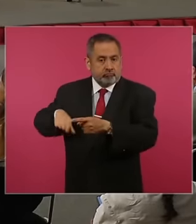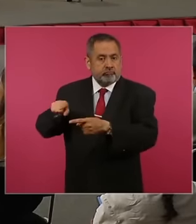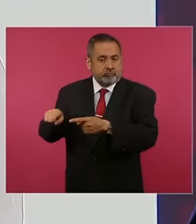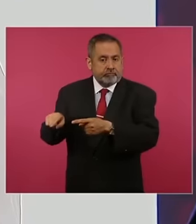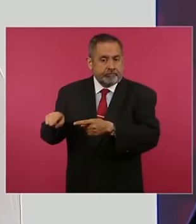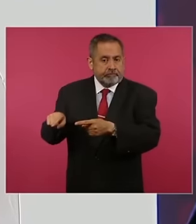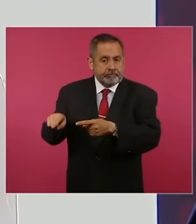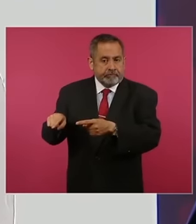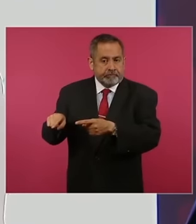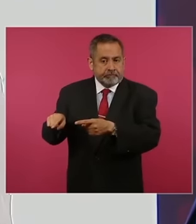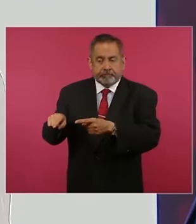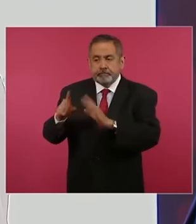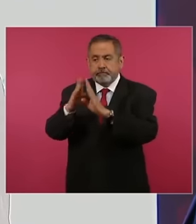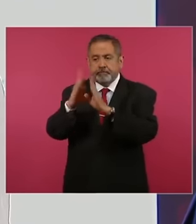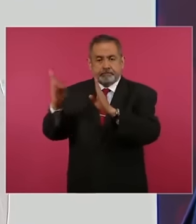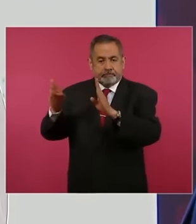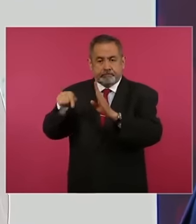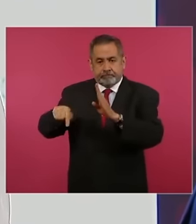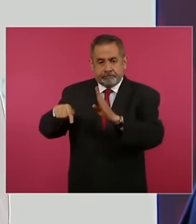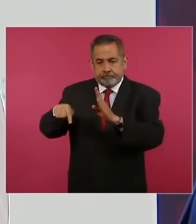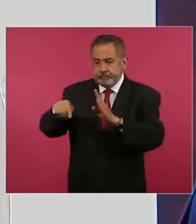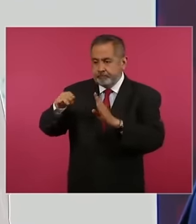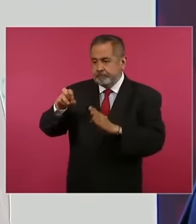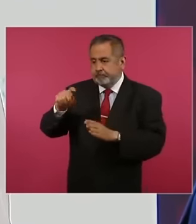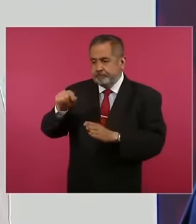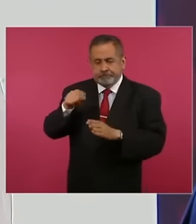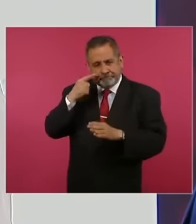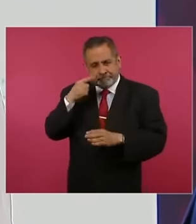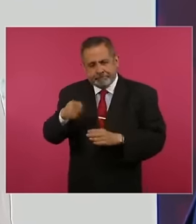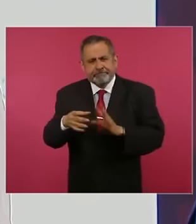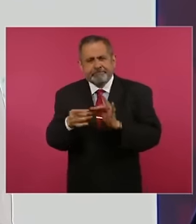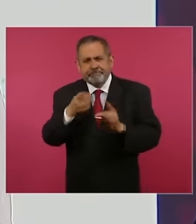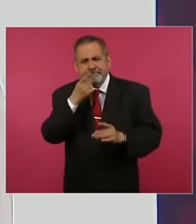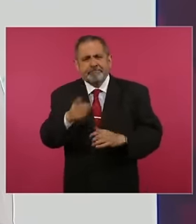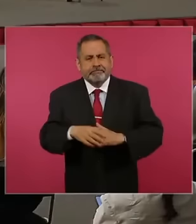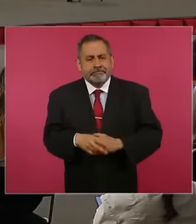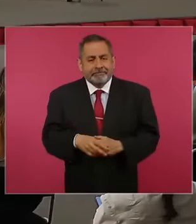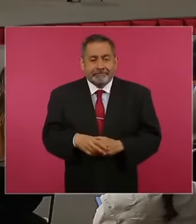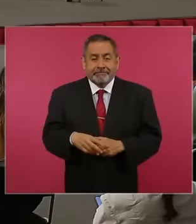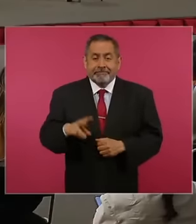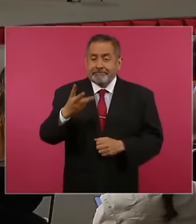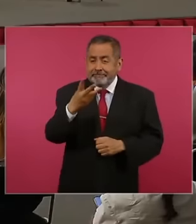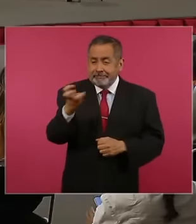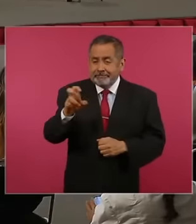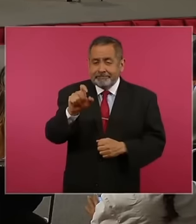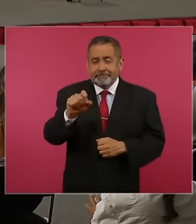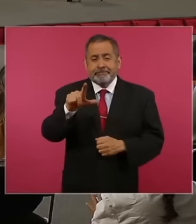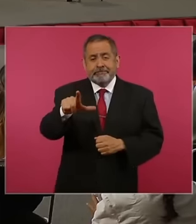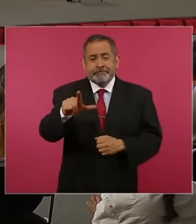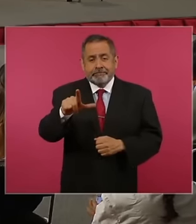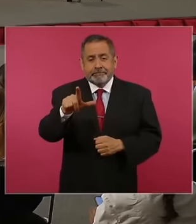politics, in the meta ad library, 327 ads have been registered. who